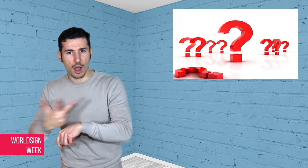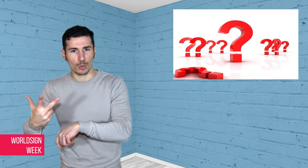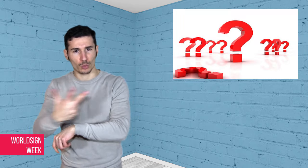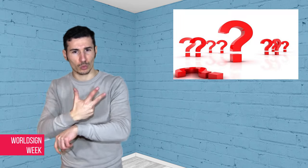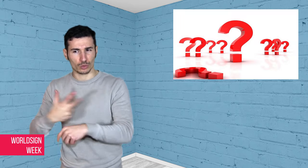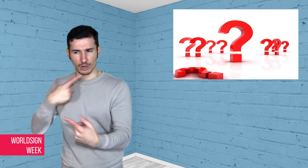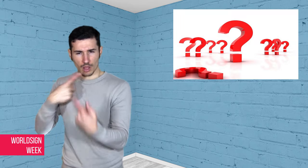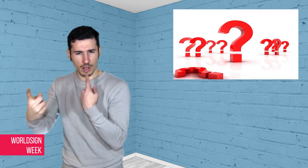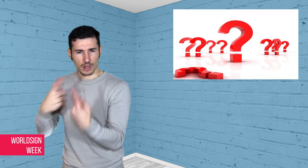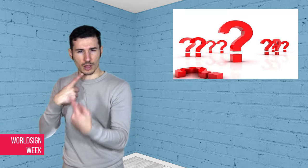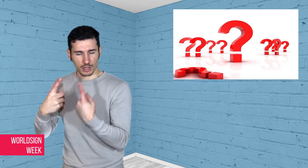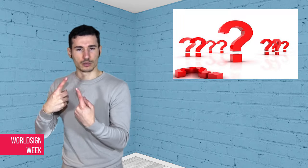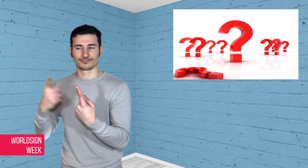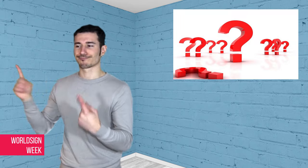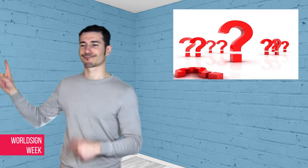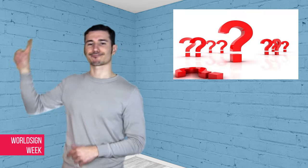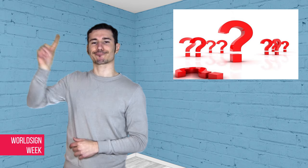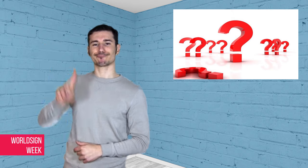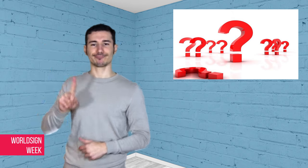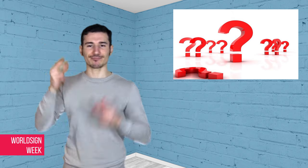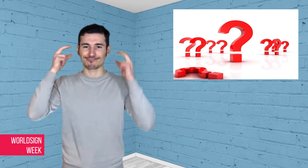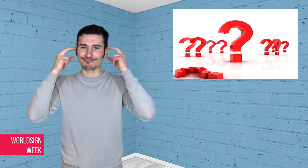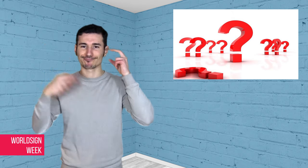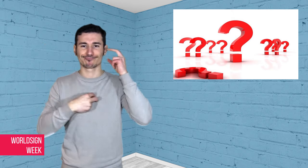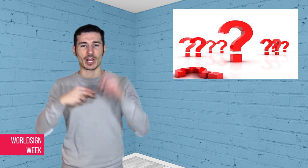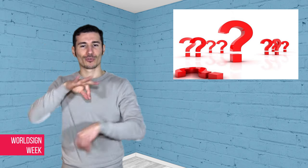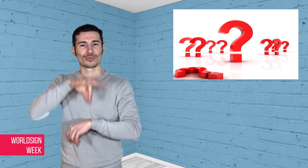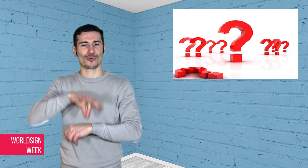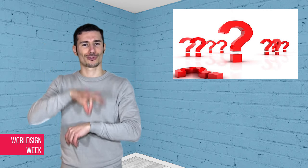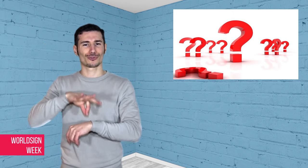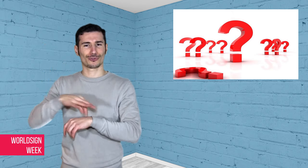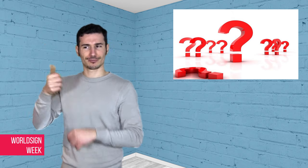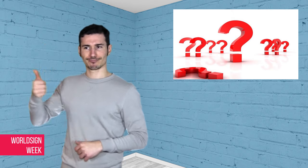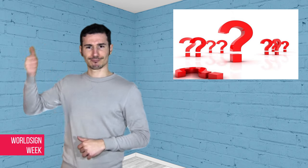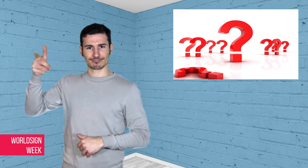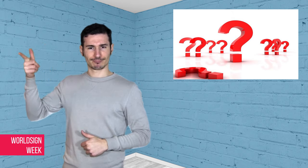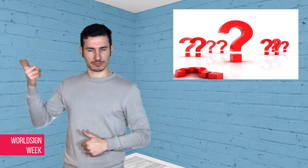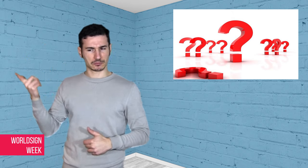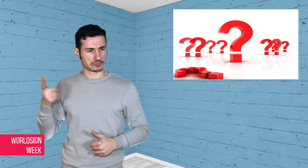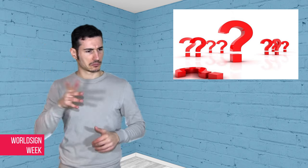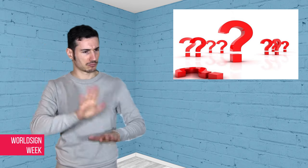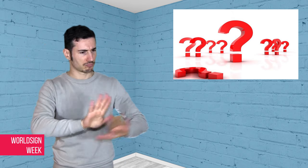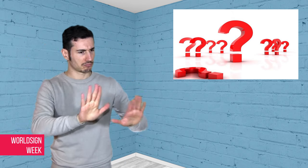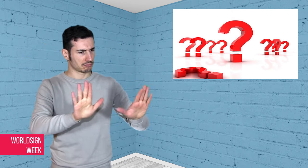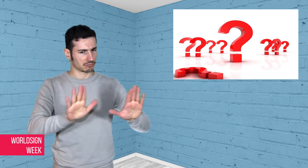Her treatment was delayed for three hours because of the interrogation of